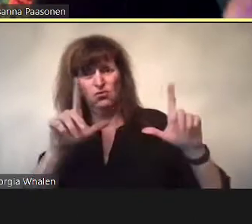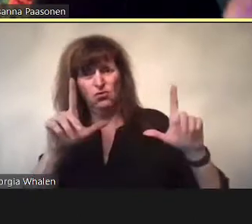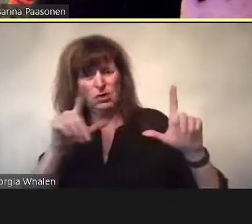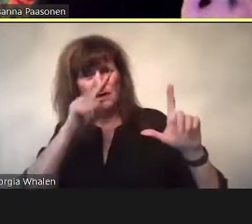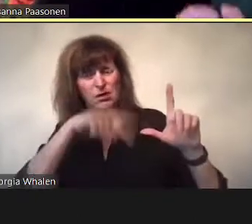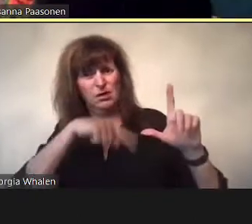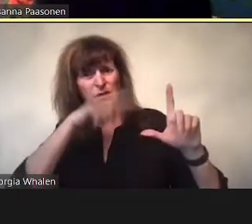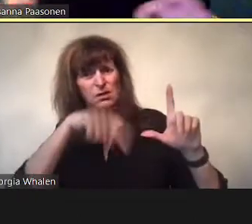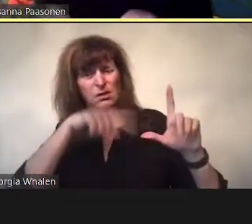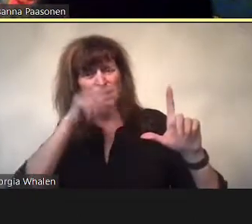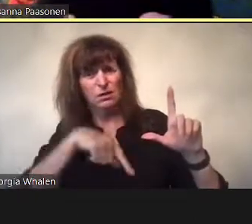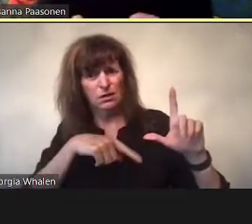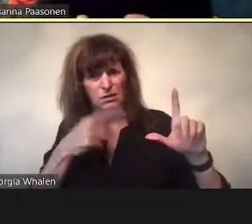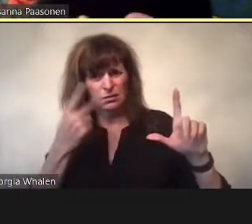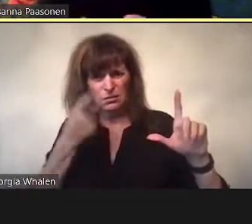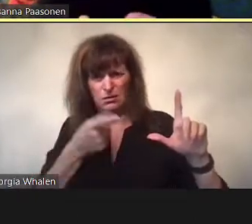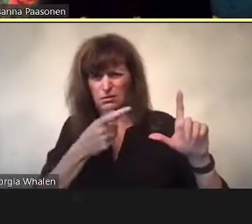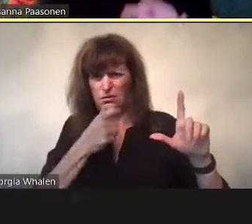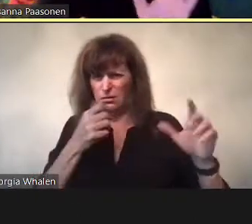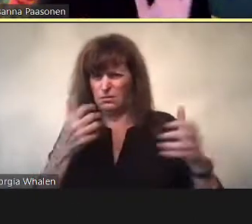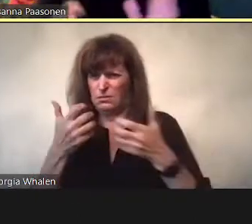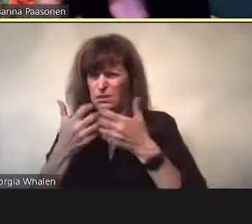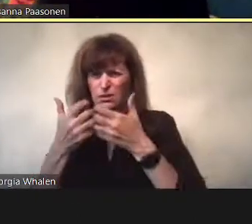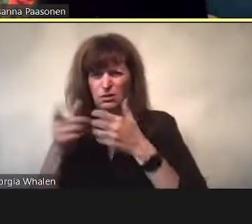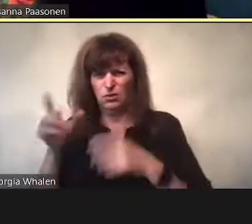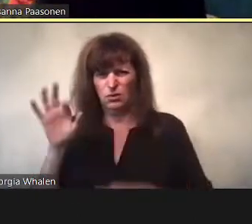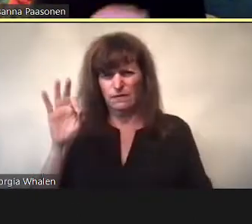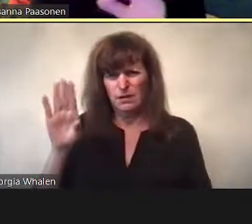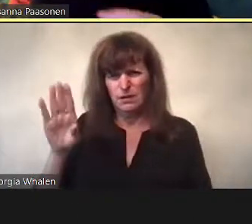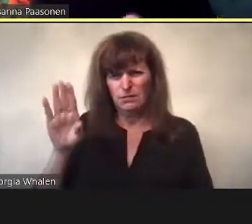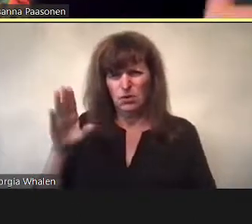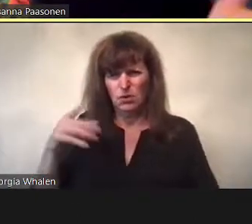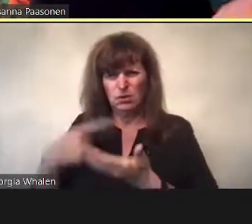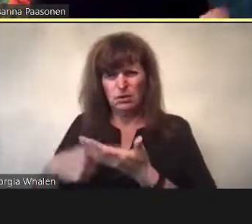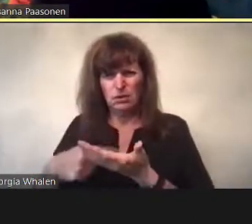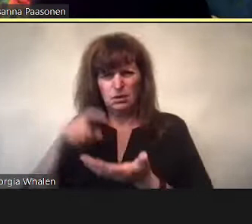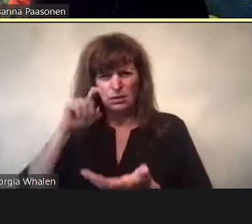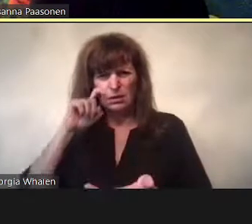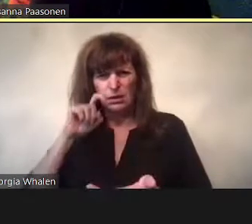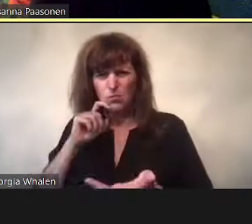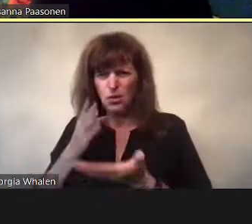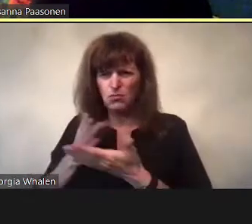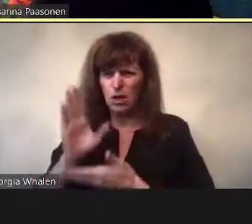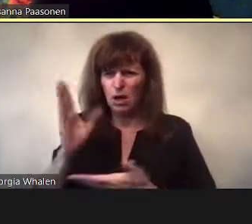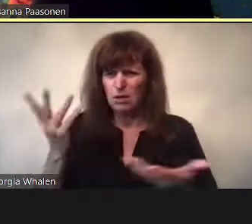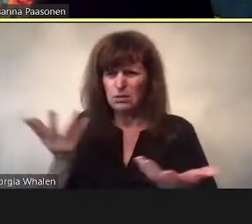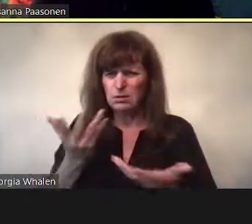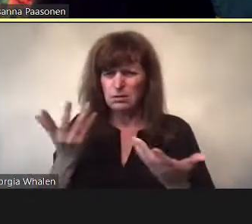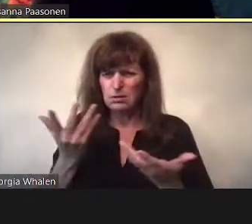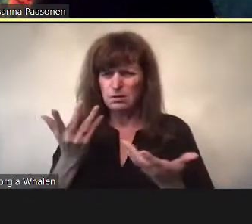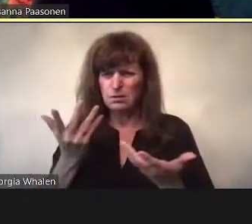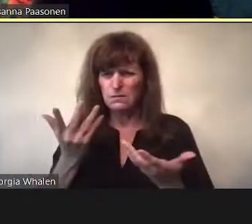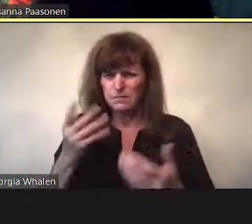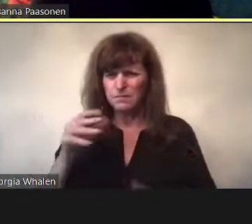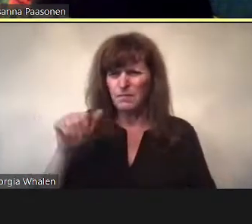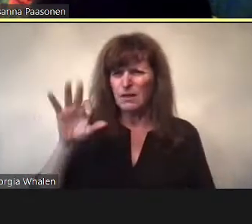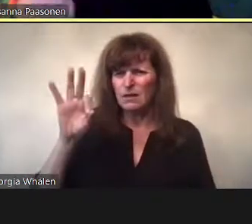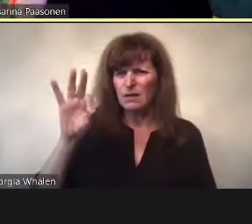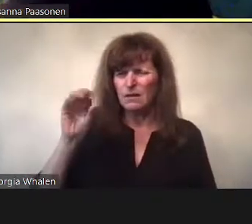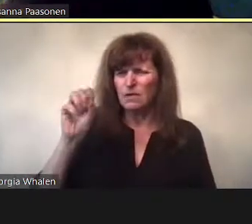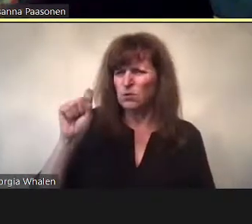But they draw the line that encourages sexual encounters between adults.